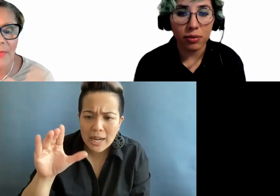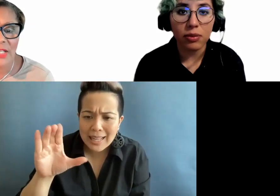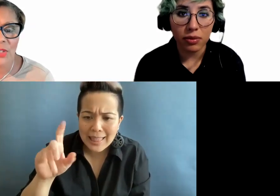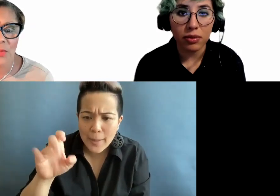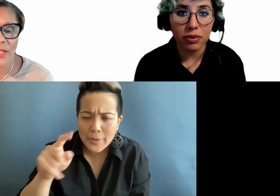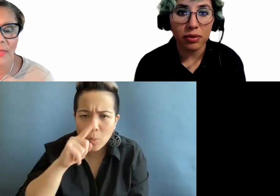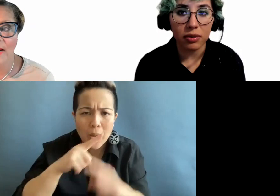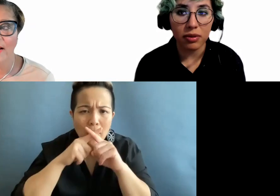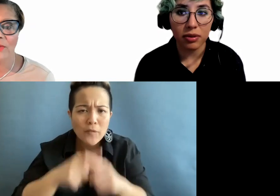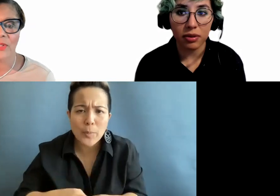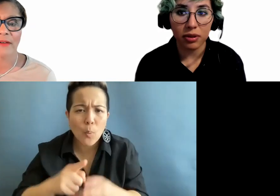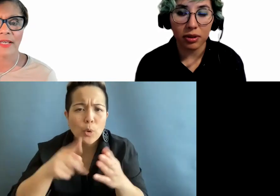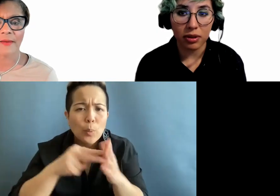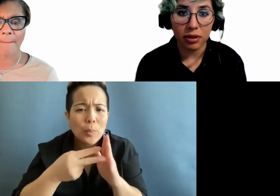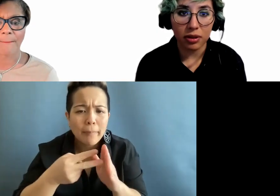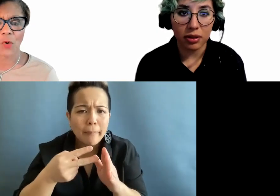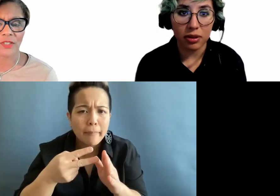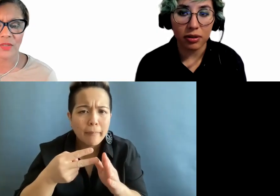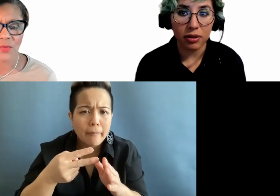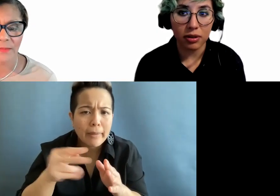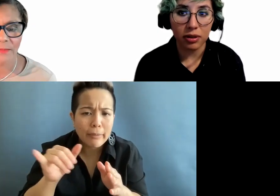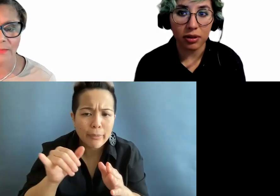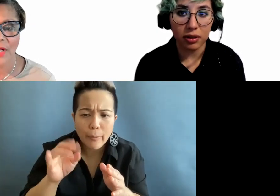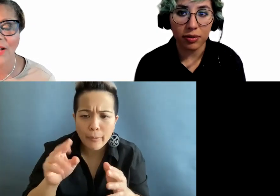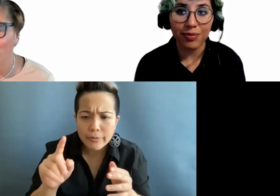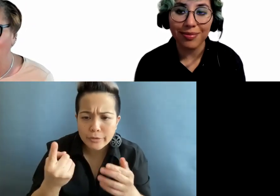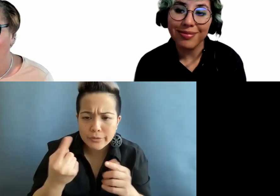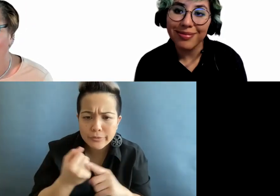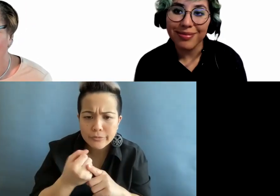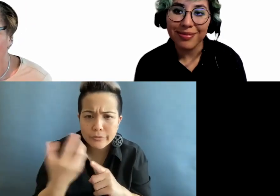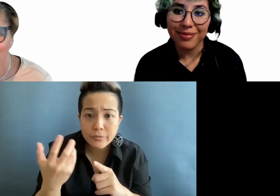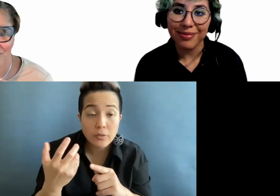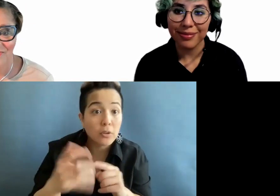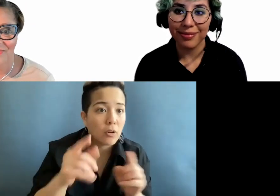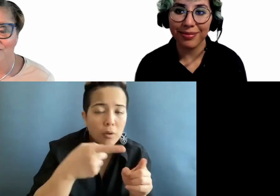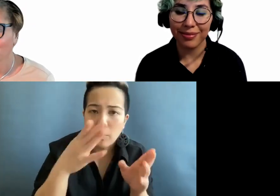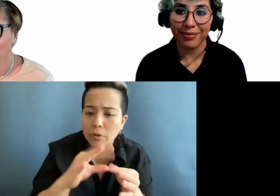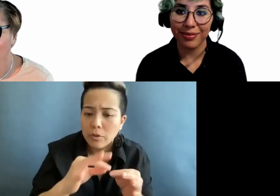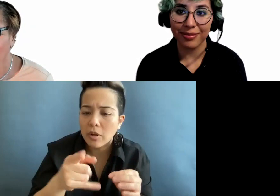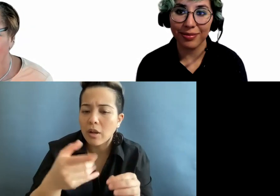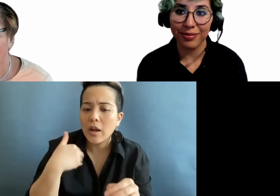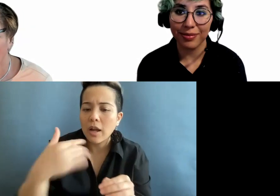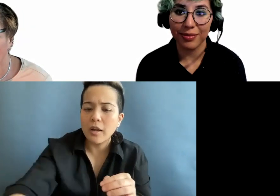am not sure what you mean either, sorry. >> Yeah, I had technical problem with my